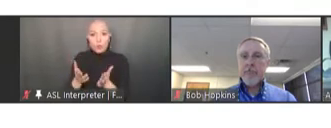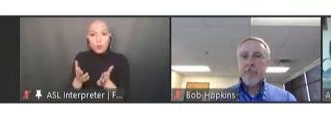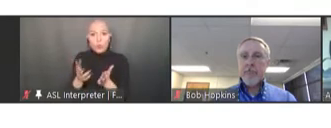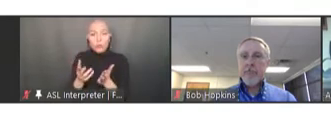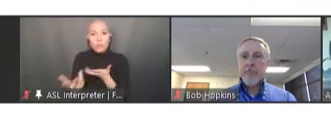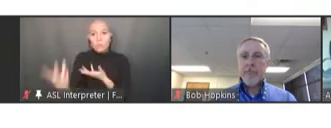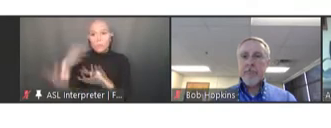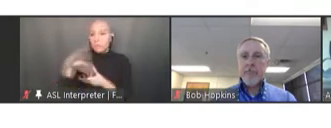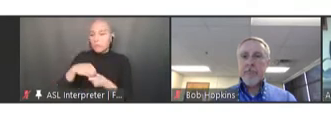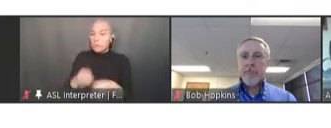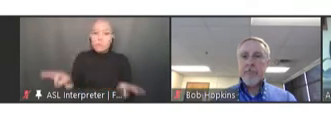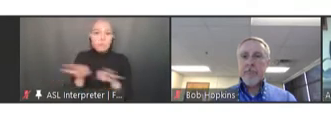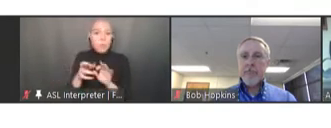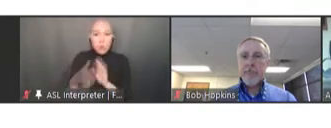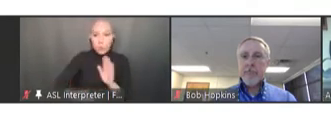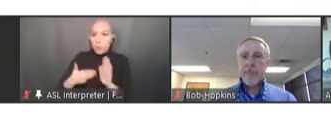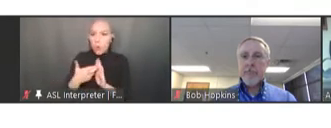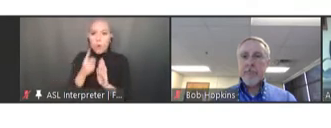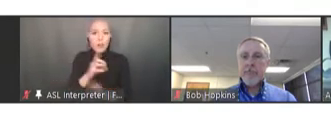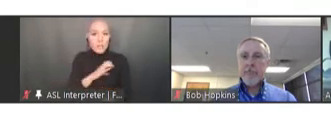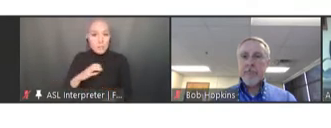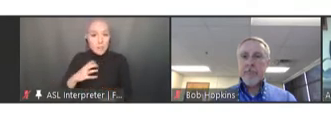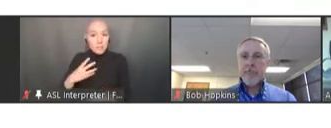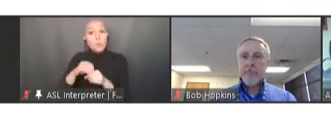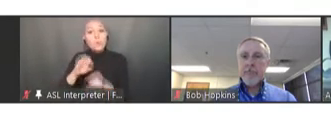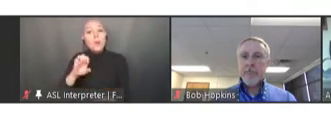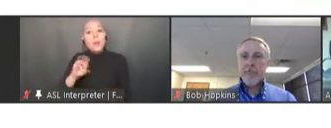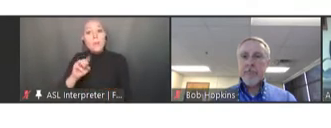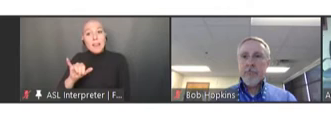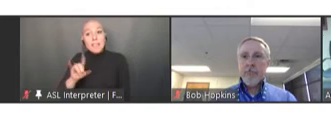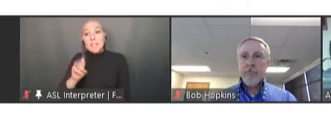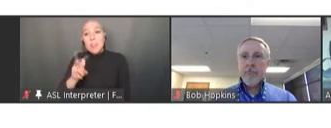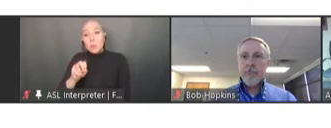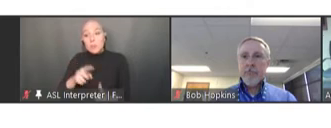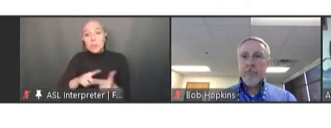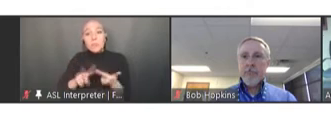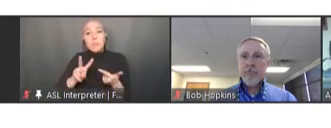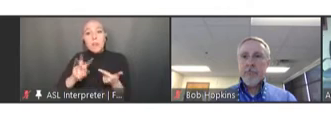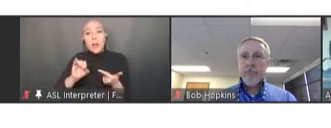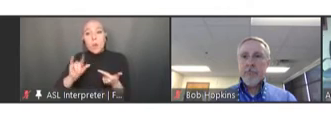and this includes Emily Downes, Viola Jacobs, and Rebecca [unintelligible].